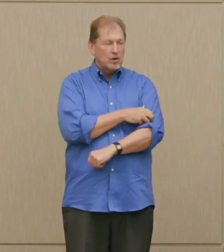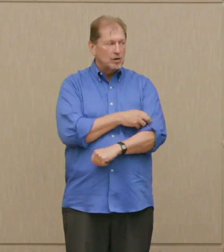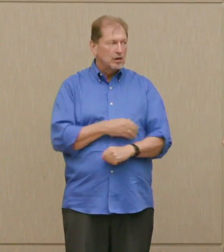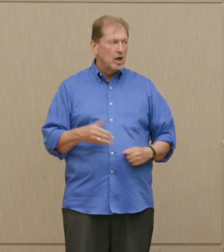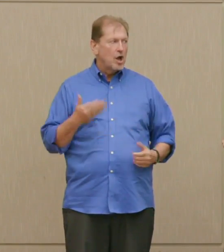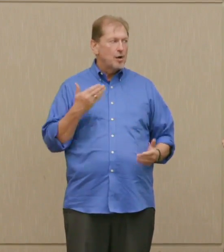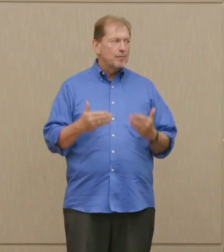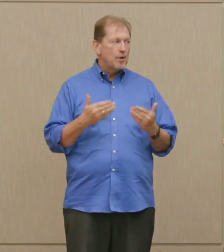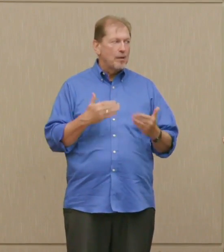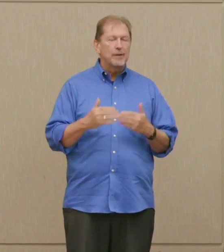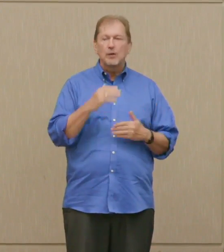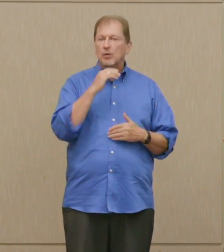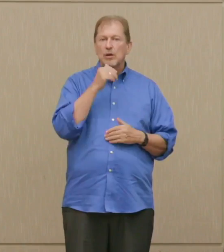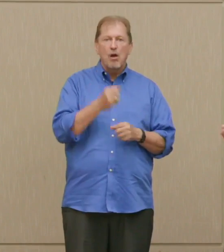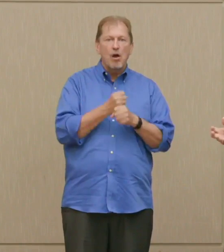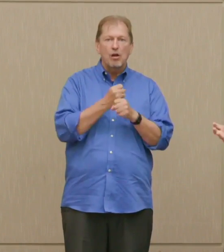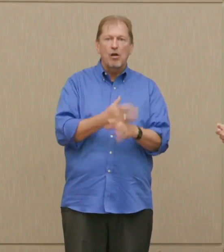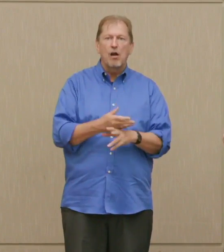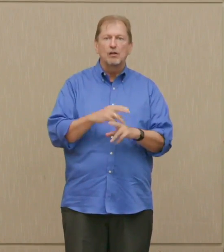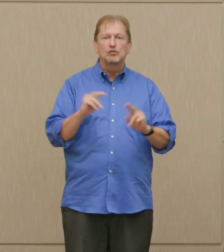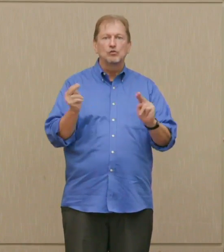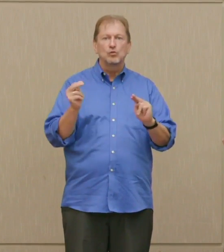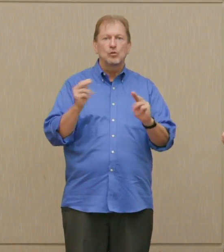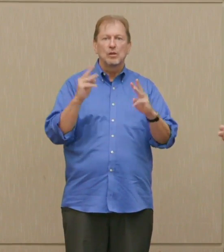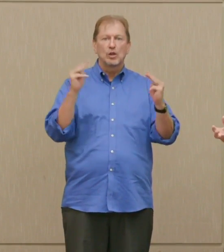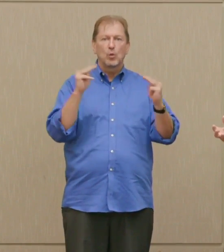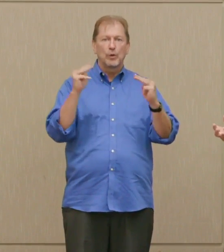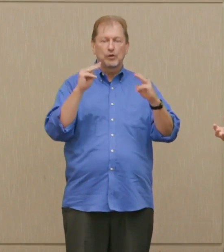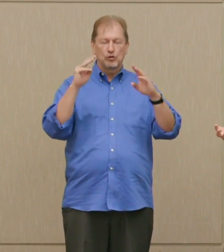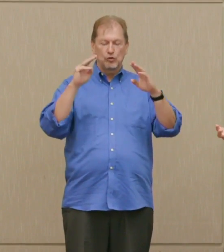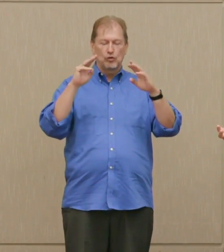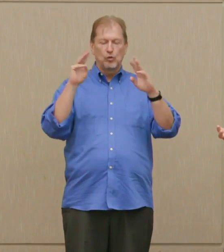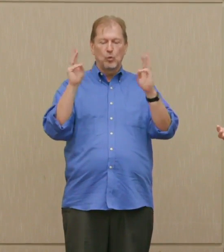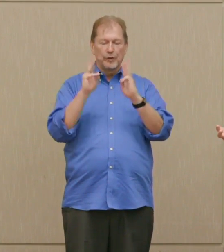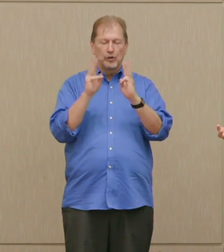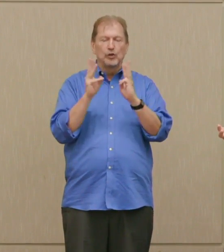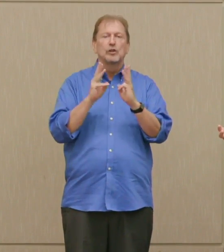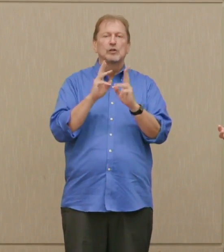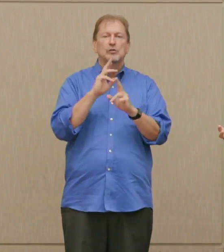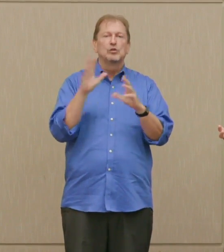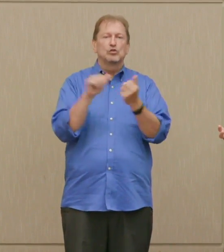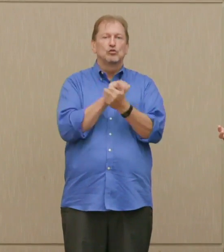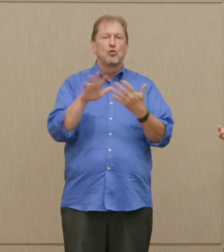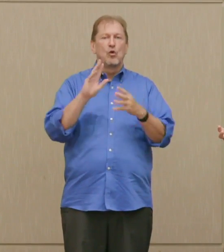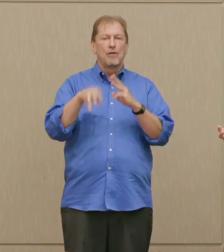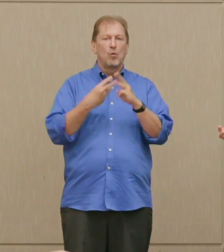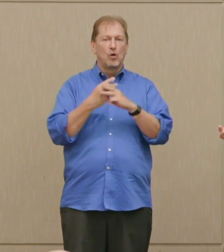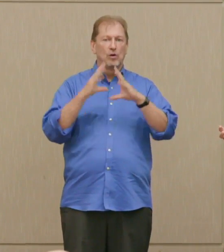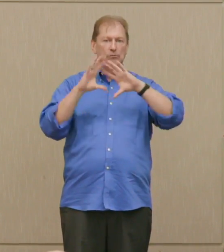cause nuclear winter in a war. You might actually. With just 300 weapons you could, depending how you targeted them.